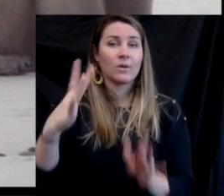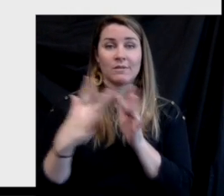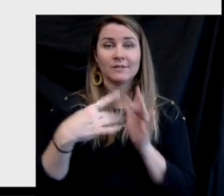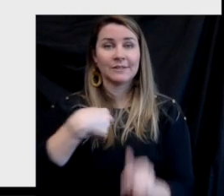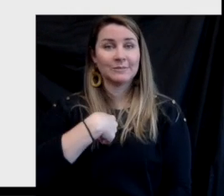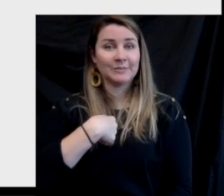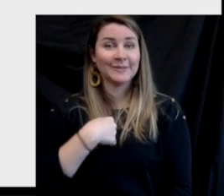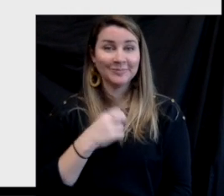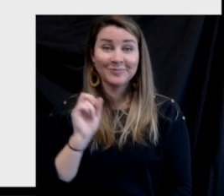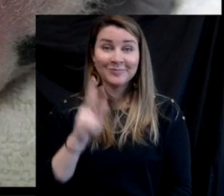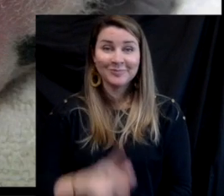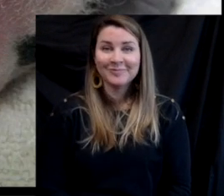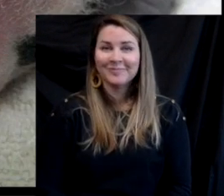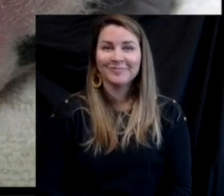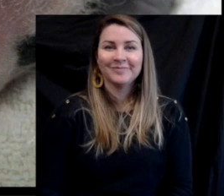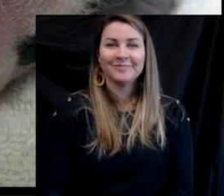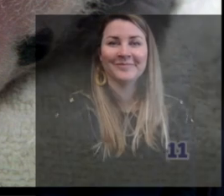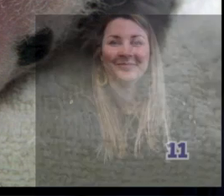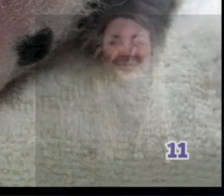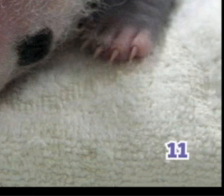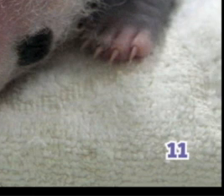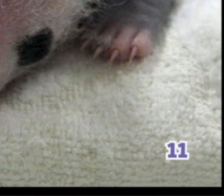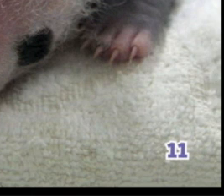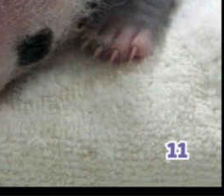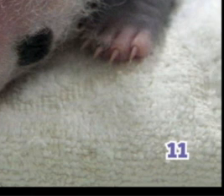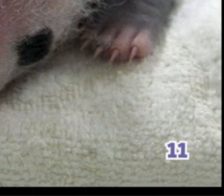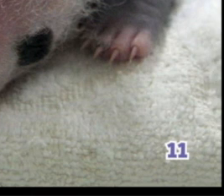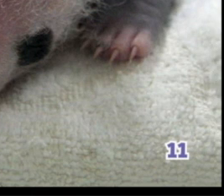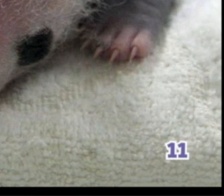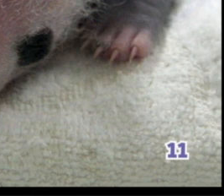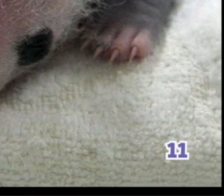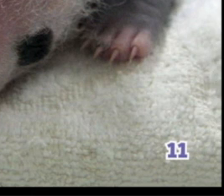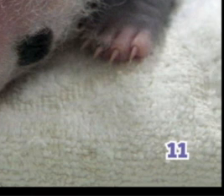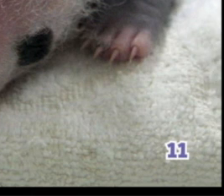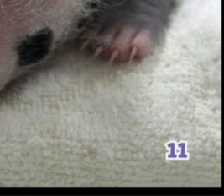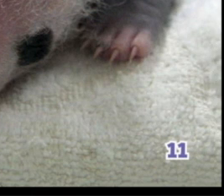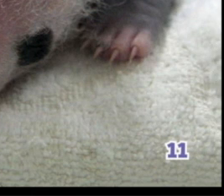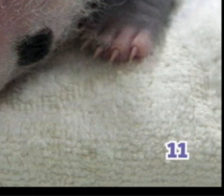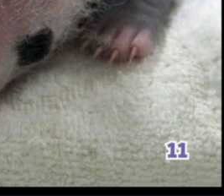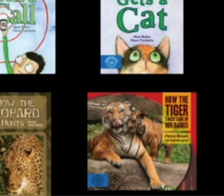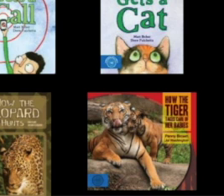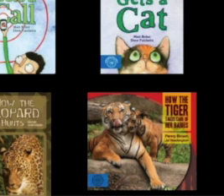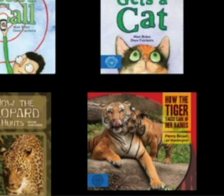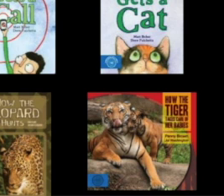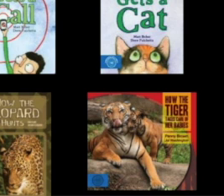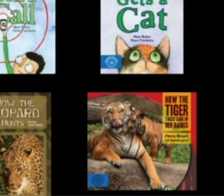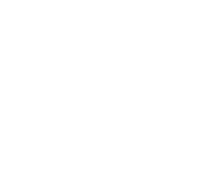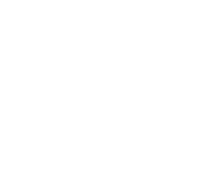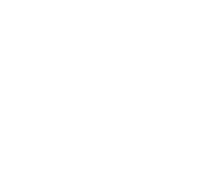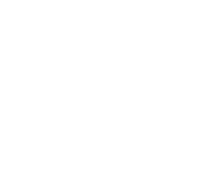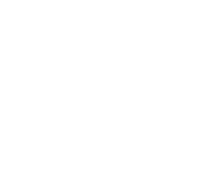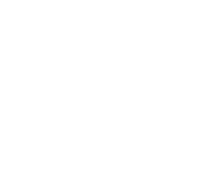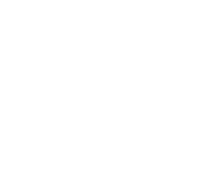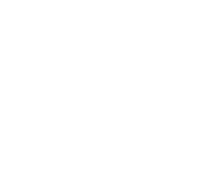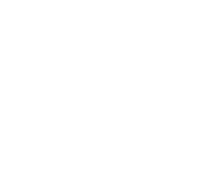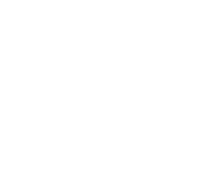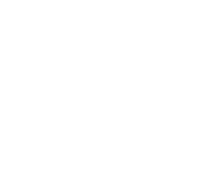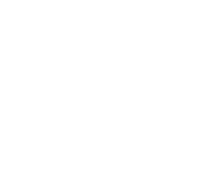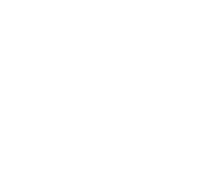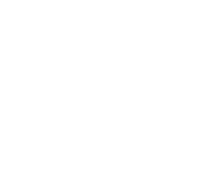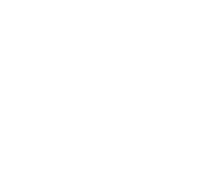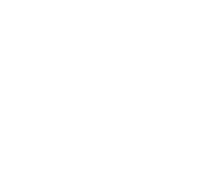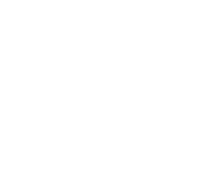If you have any questions feel free to contact your child's teacher or me.